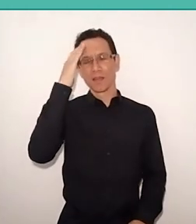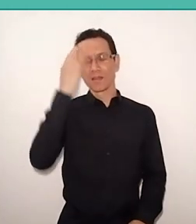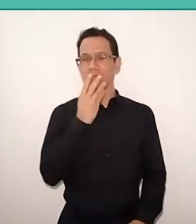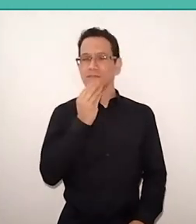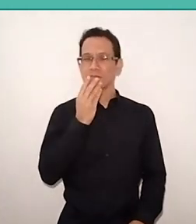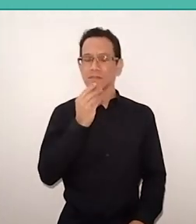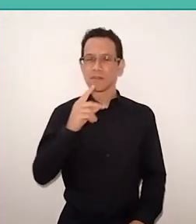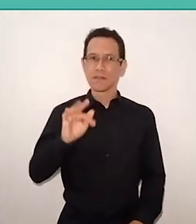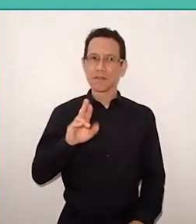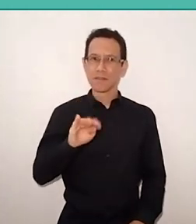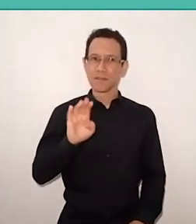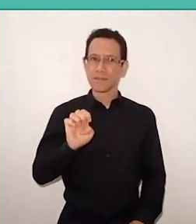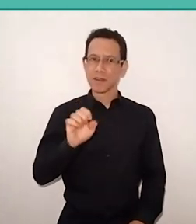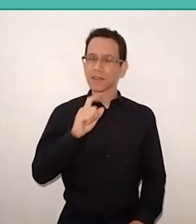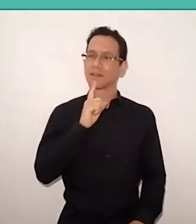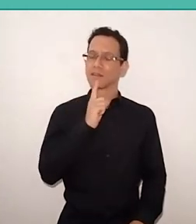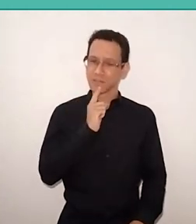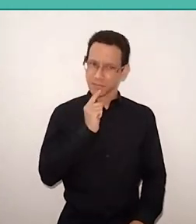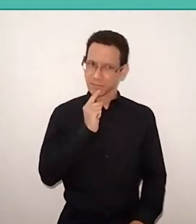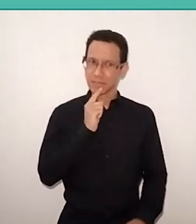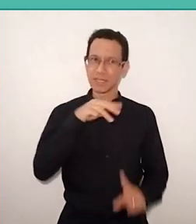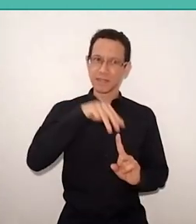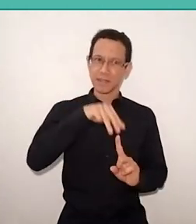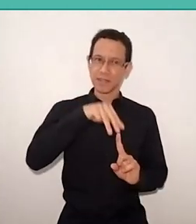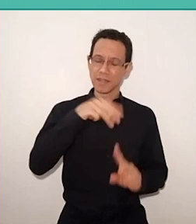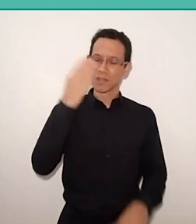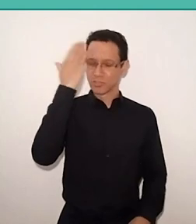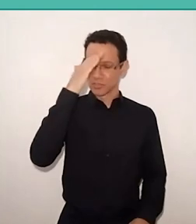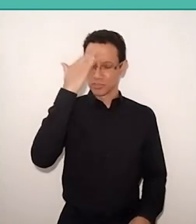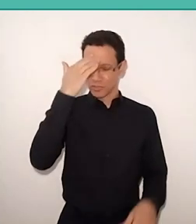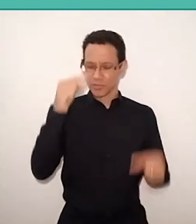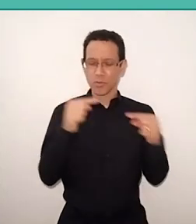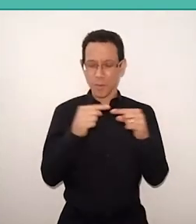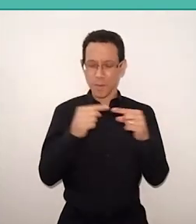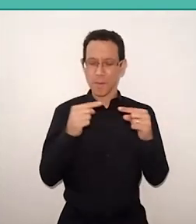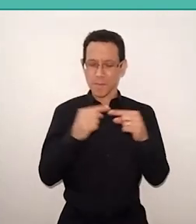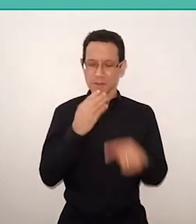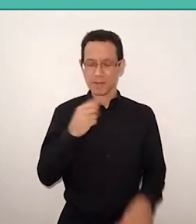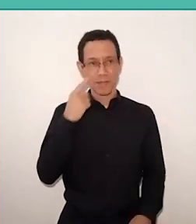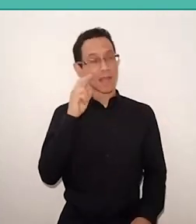when we entered at McDonald's, my grandson read "promotion" linguistically,